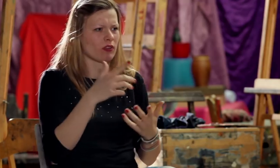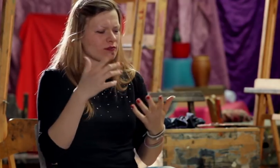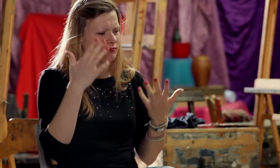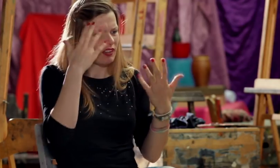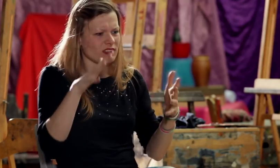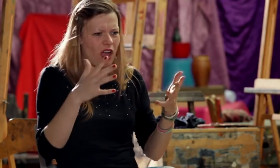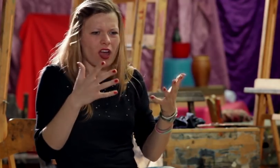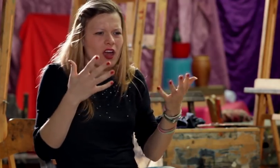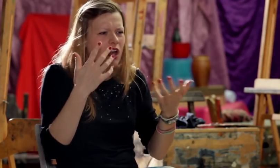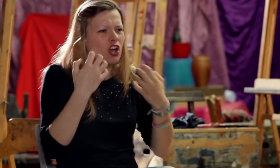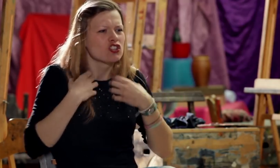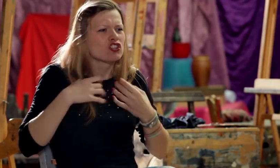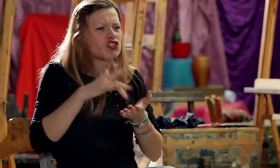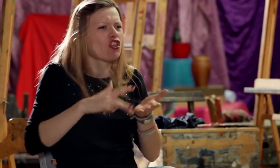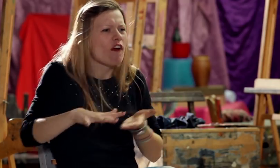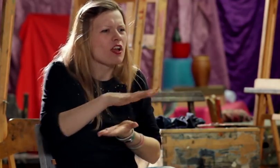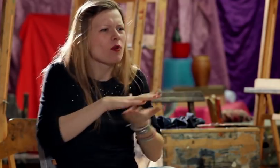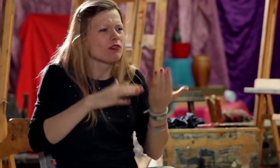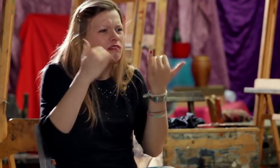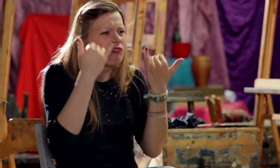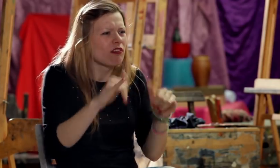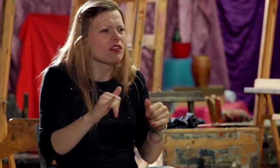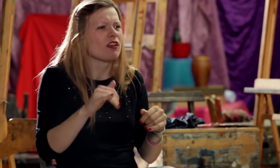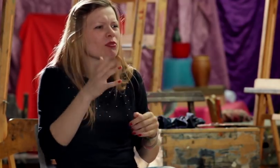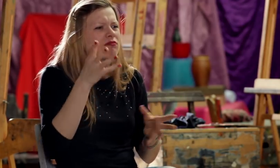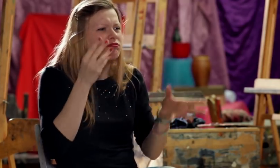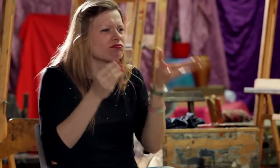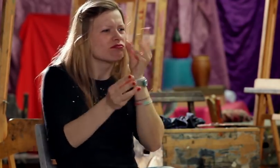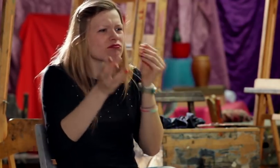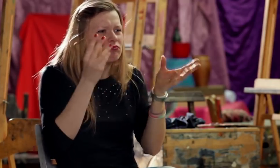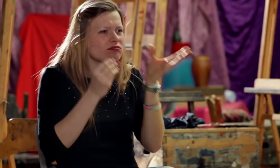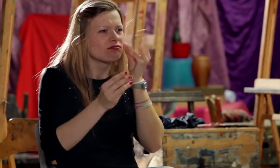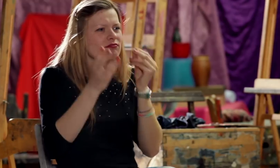because I didn’t know the environment but I understood that this was so typical for that world.